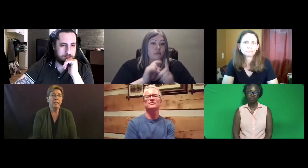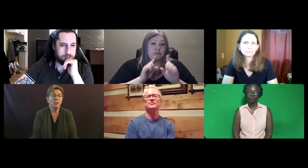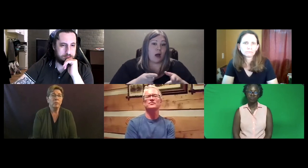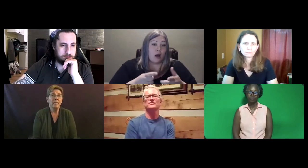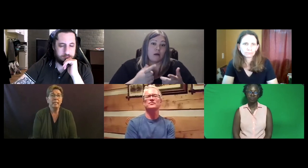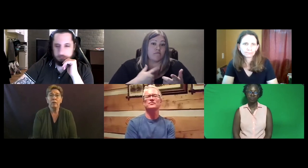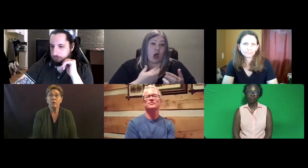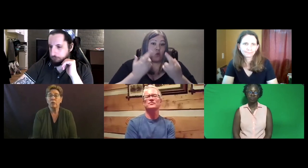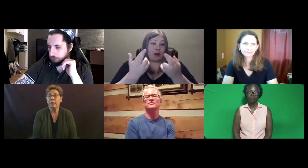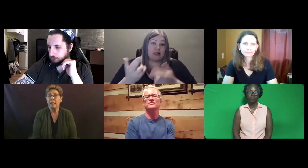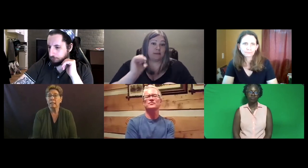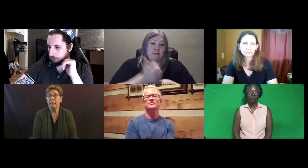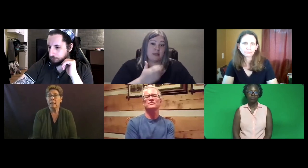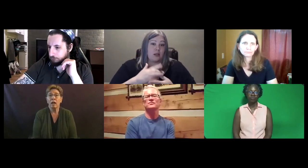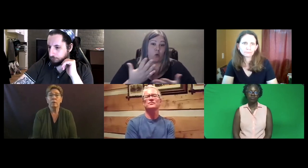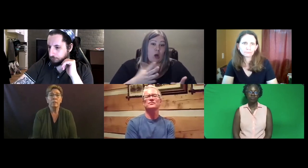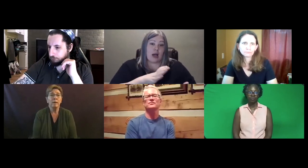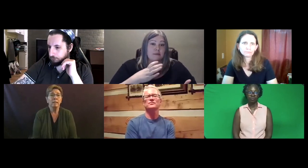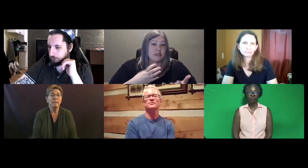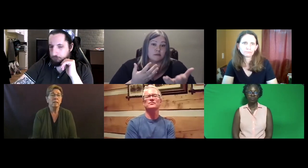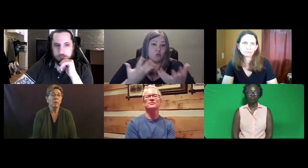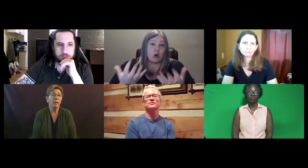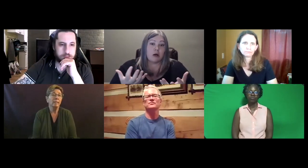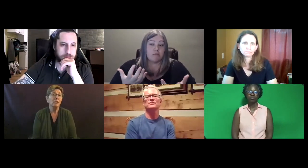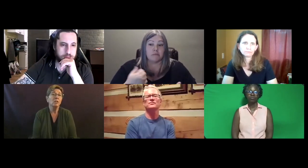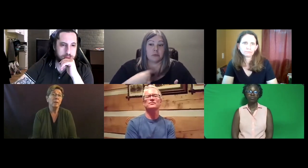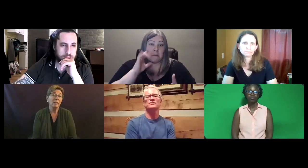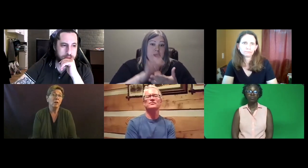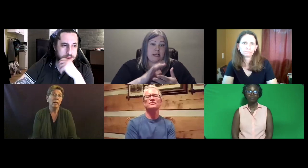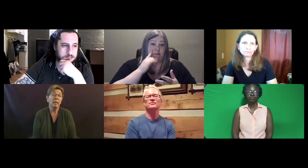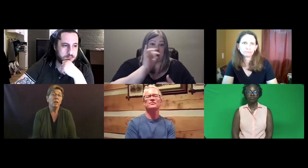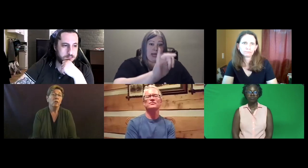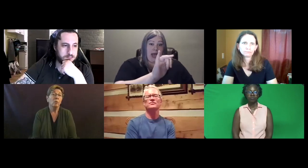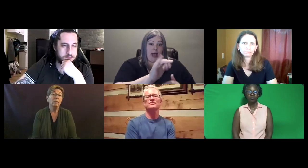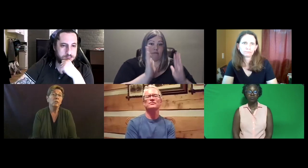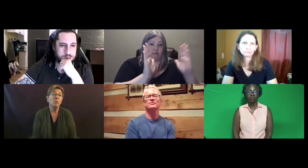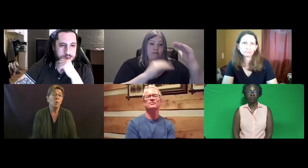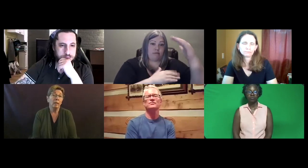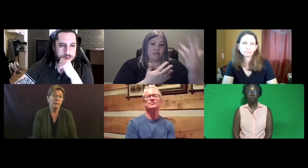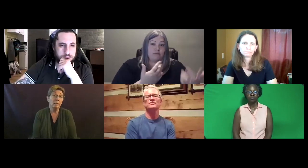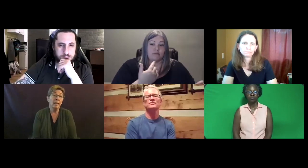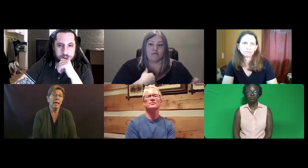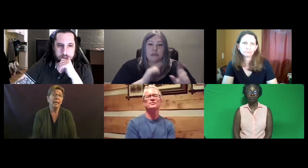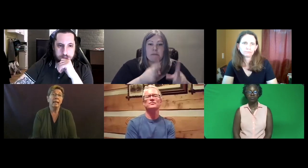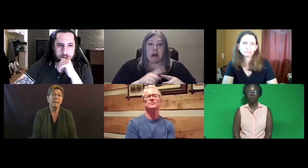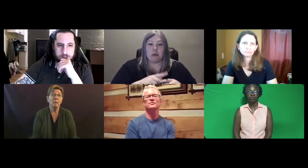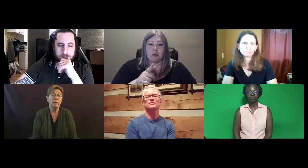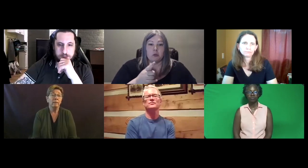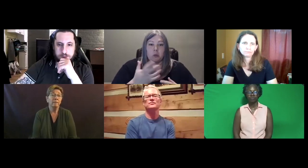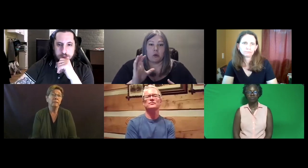We sent out our surveys and got our responses. And the recommendation is based on what the Commission wanted and I think we filled that